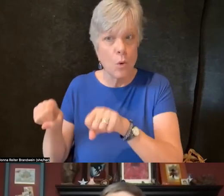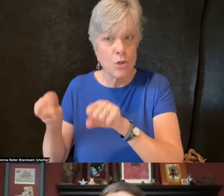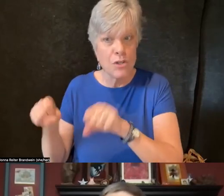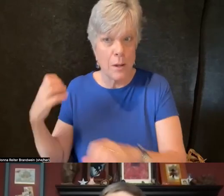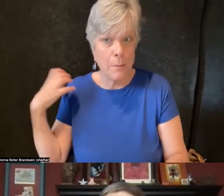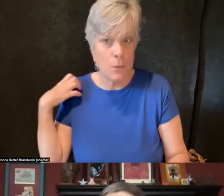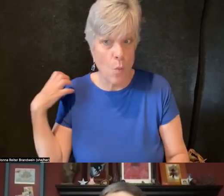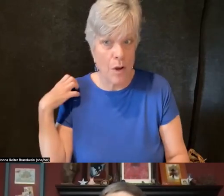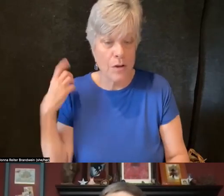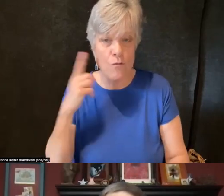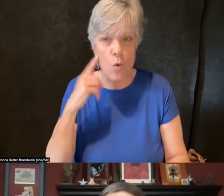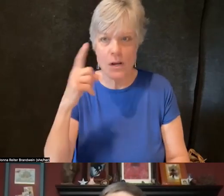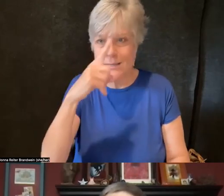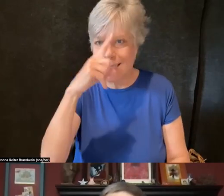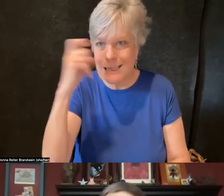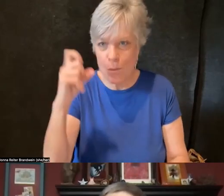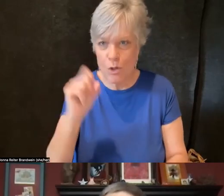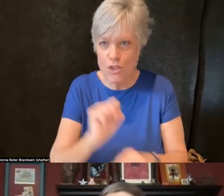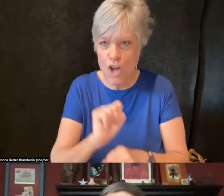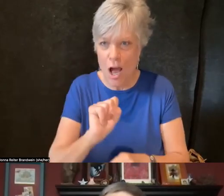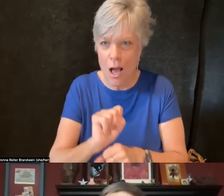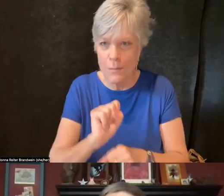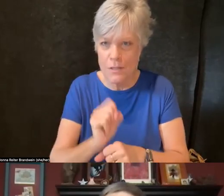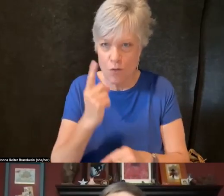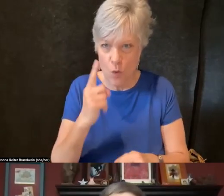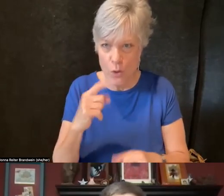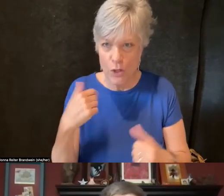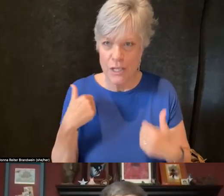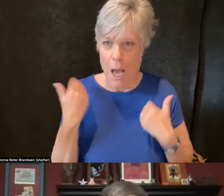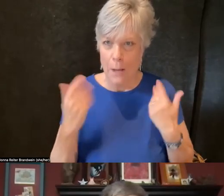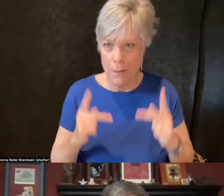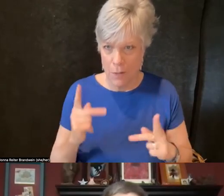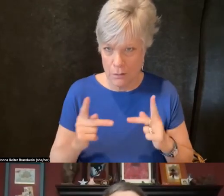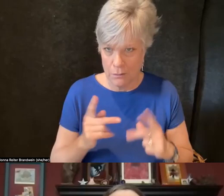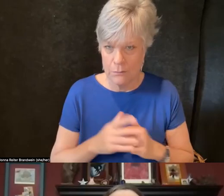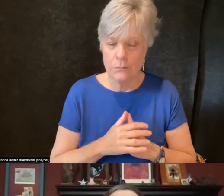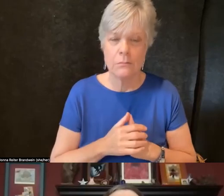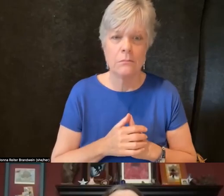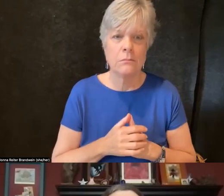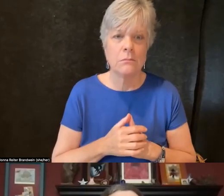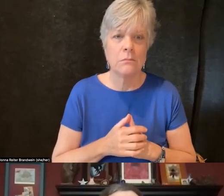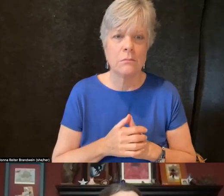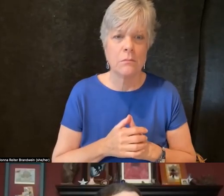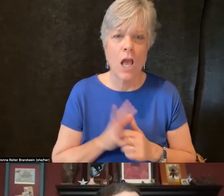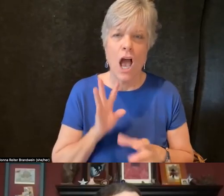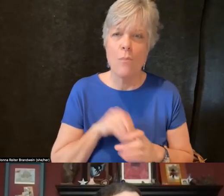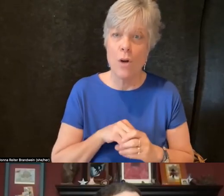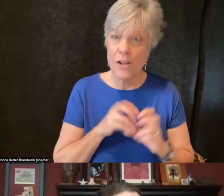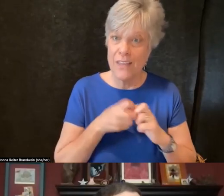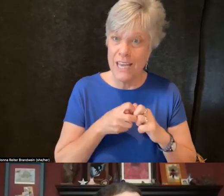for summer opportunities for youth. And part of the issue is getting folks